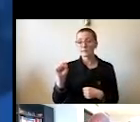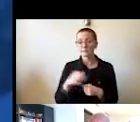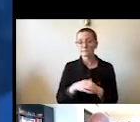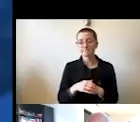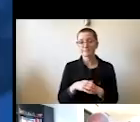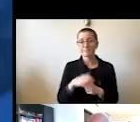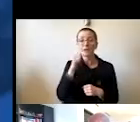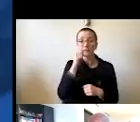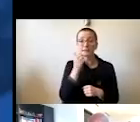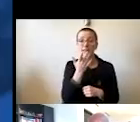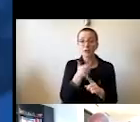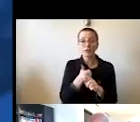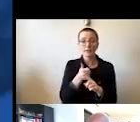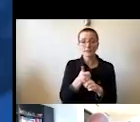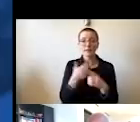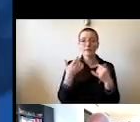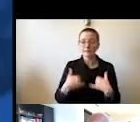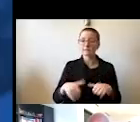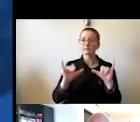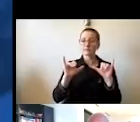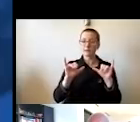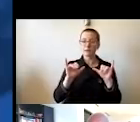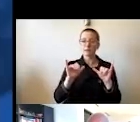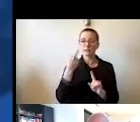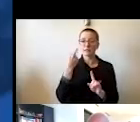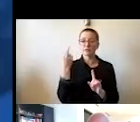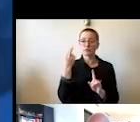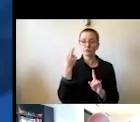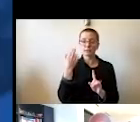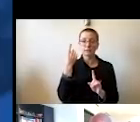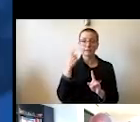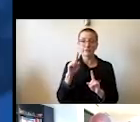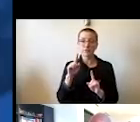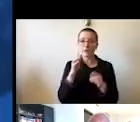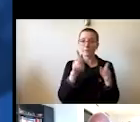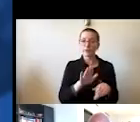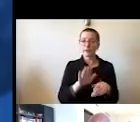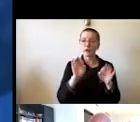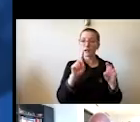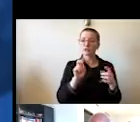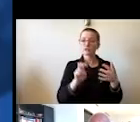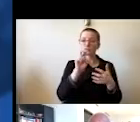of someone's educational and economic mobility. These issues of embedded injustice